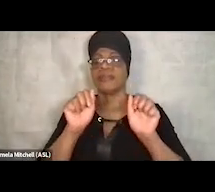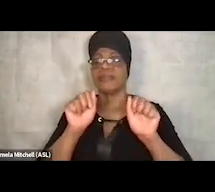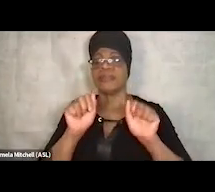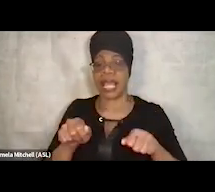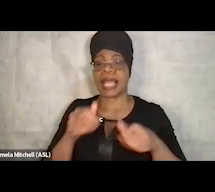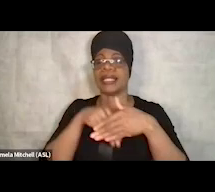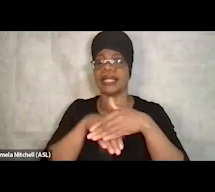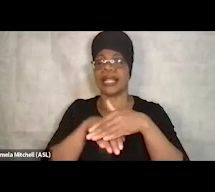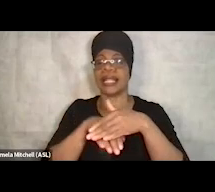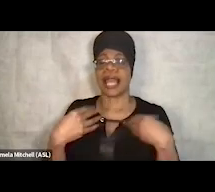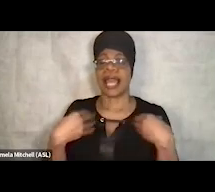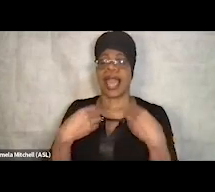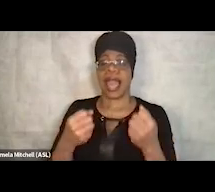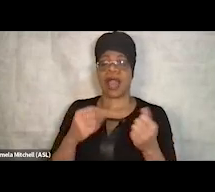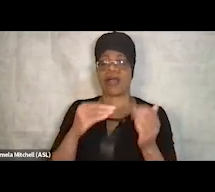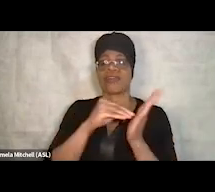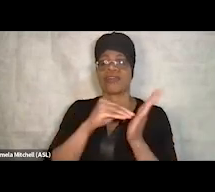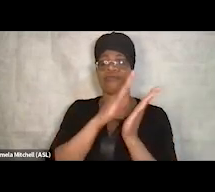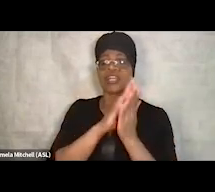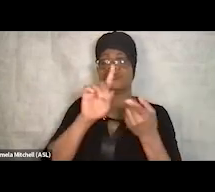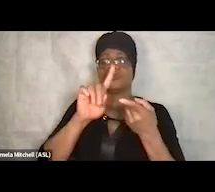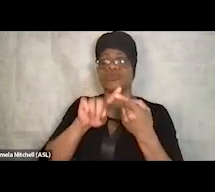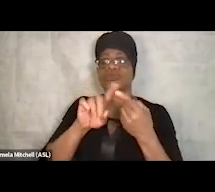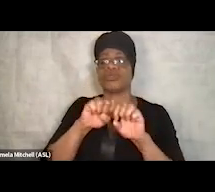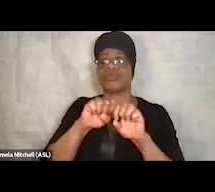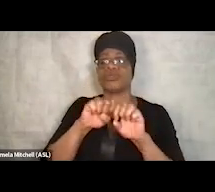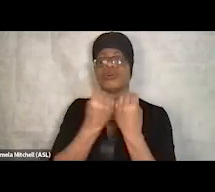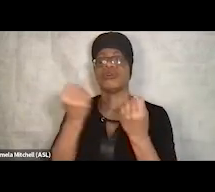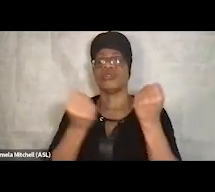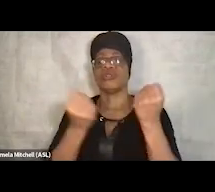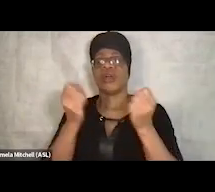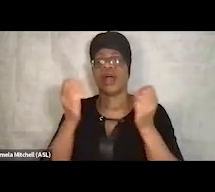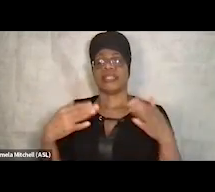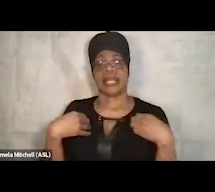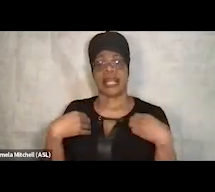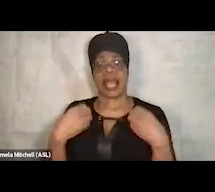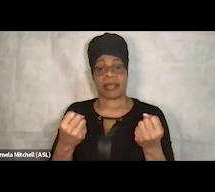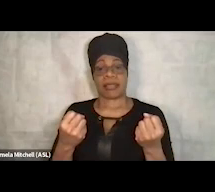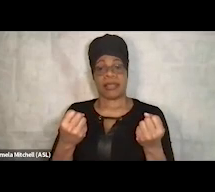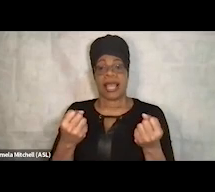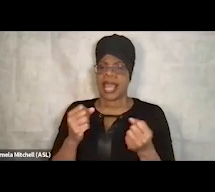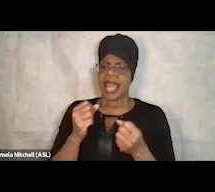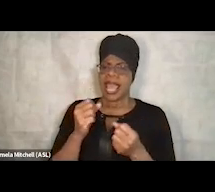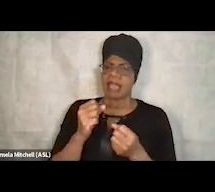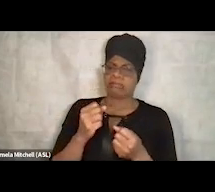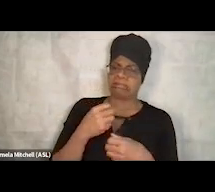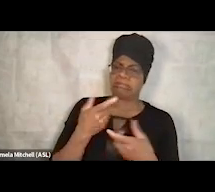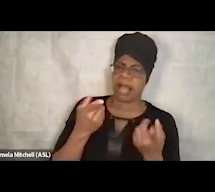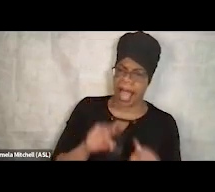to the social drivers of health. And that created some issues for us because we had never worked in the electronic health record.